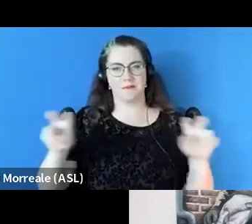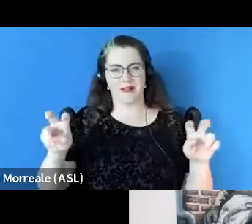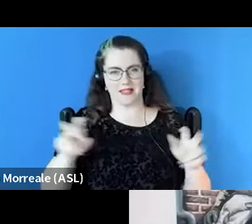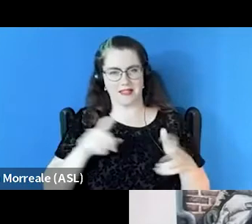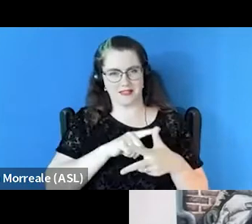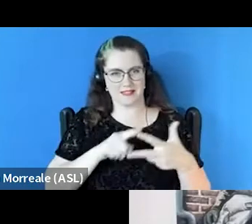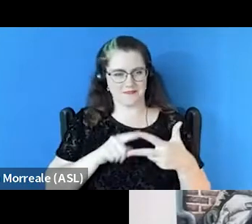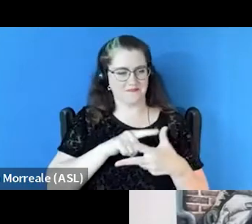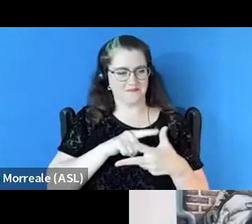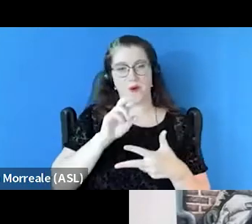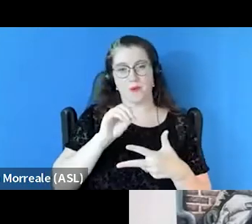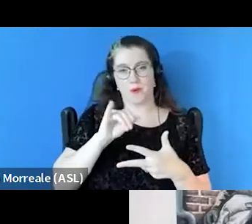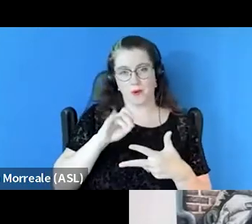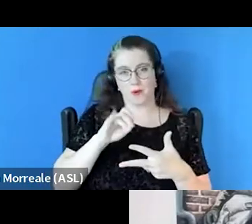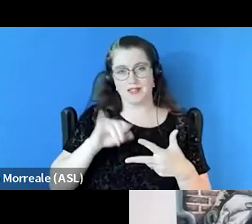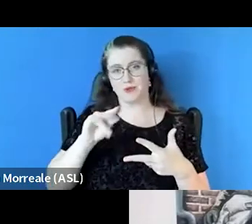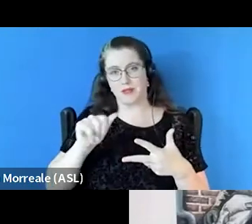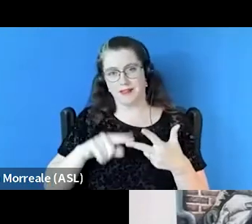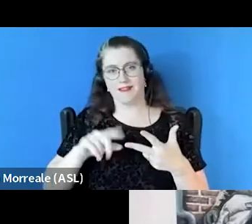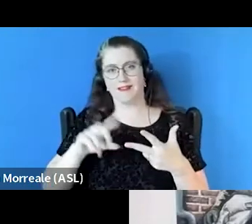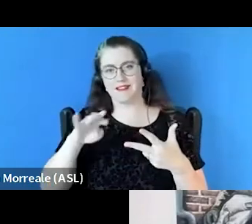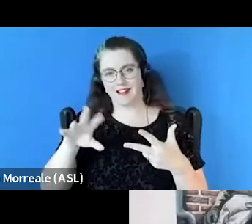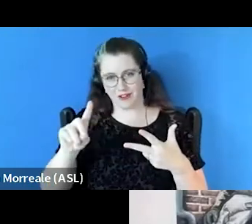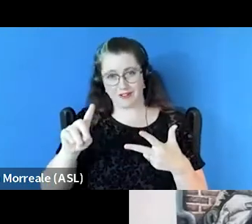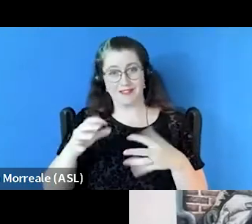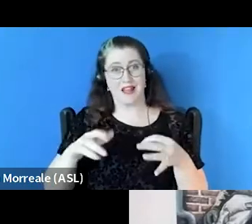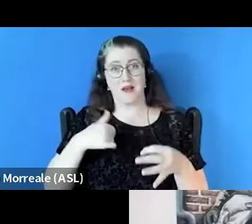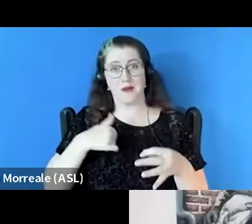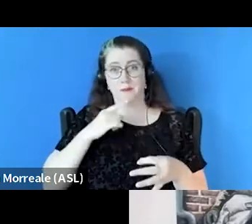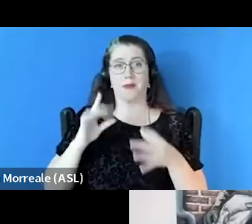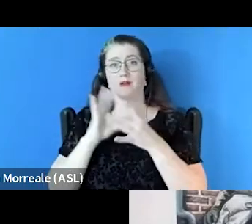Rosie, Juliana and Donald. Instead of having me read a bio of theirs,